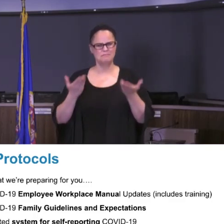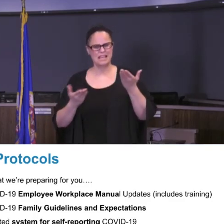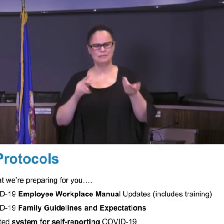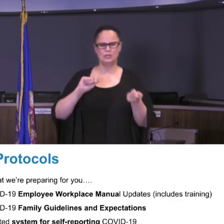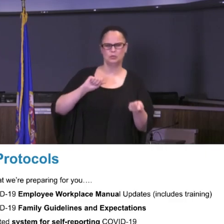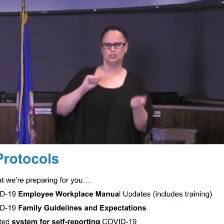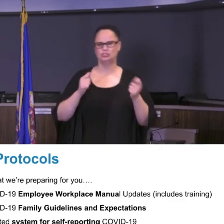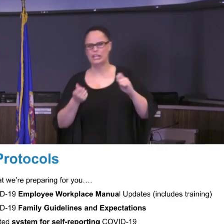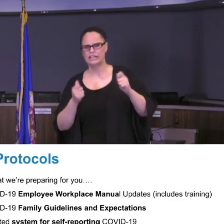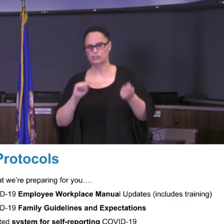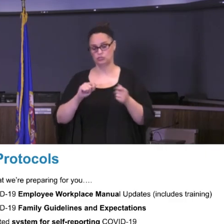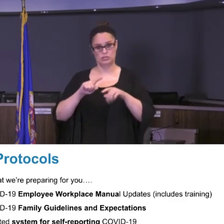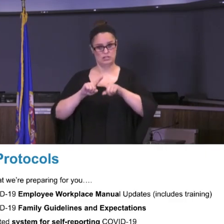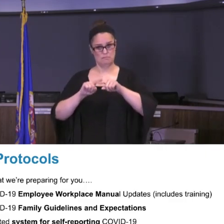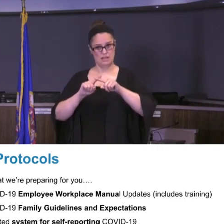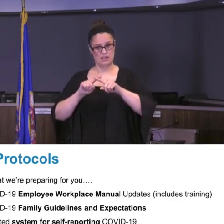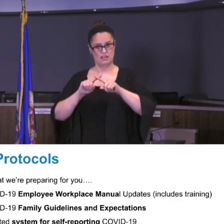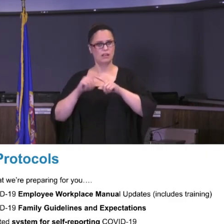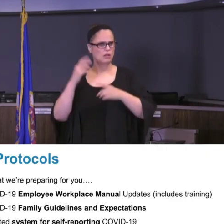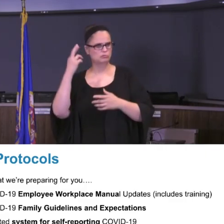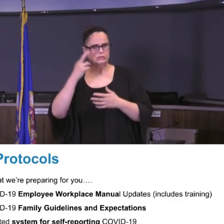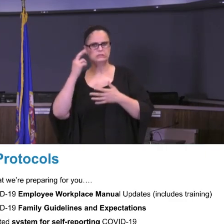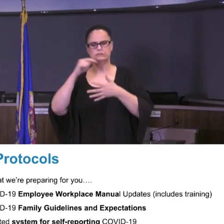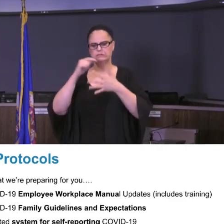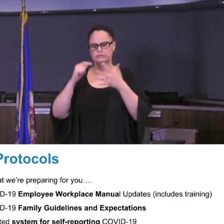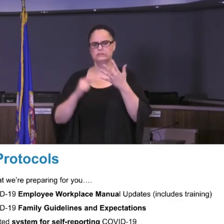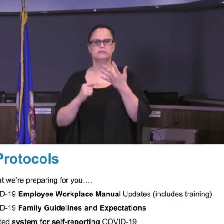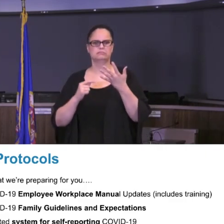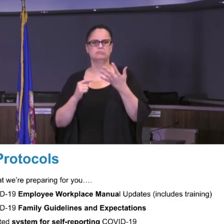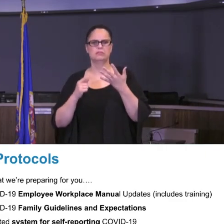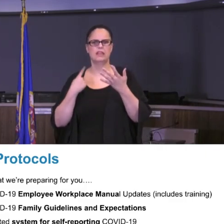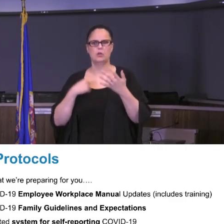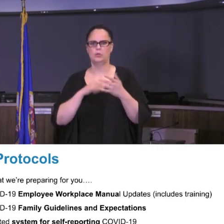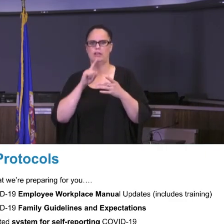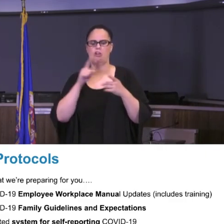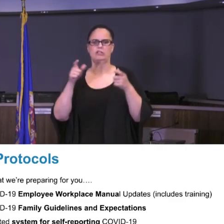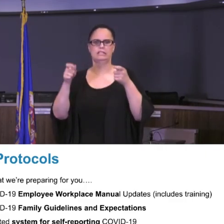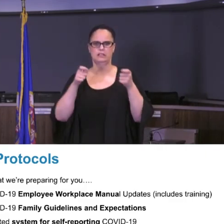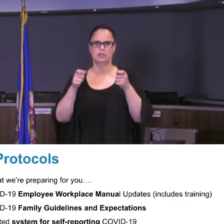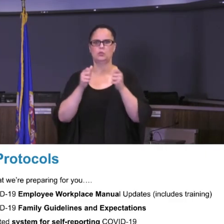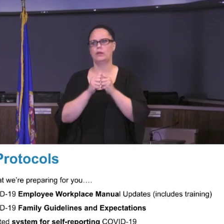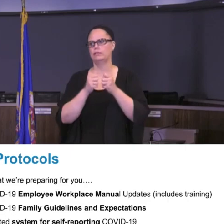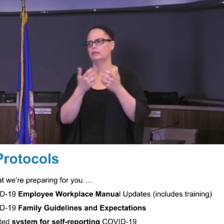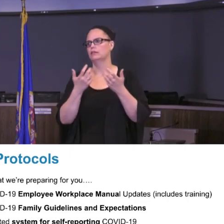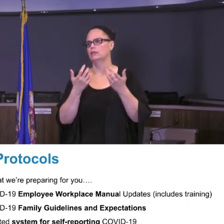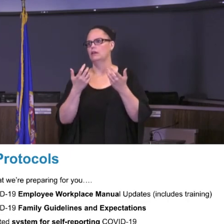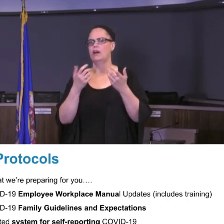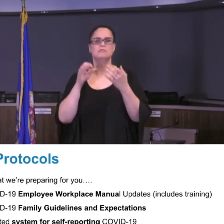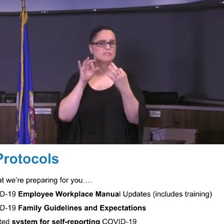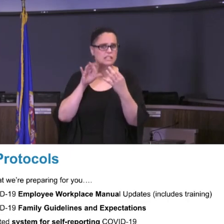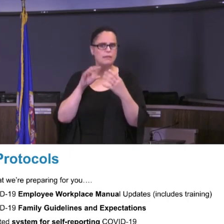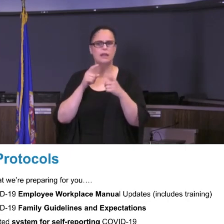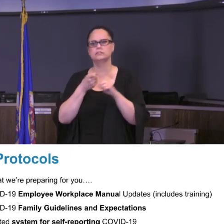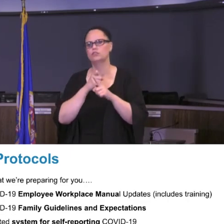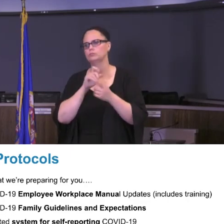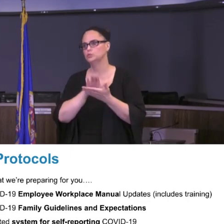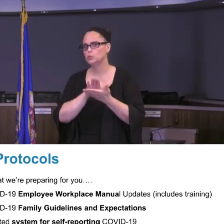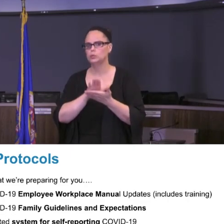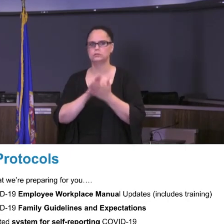factors that that we are reviewing as well, that we're dealing with as well in terms of the feedback that we're getting from our schools, from our community, certainly